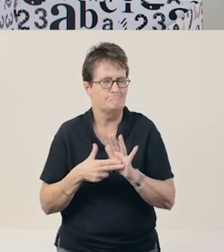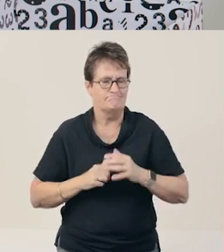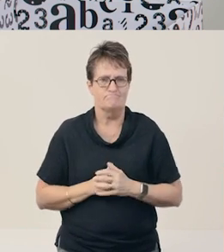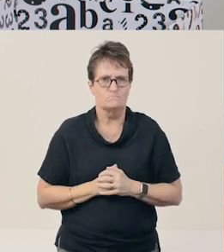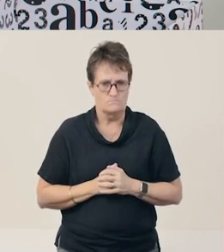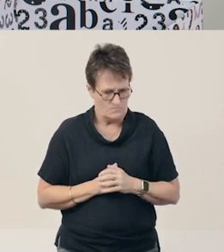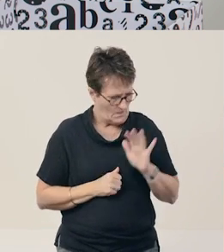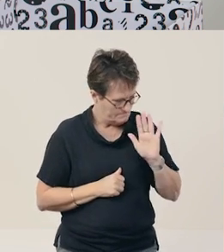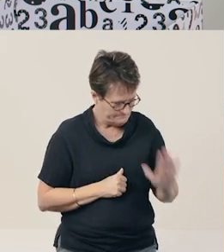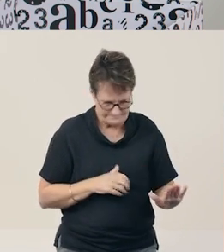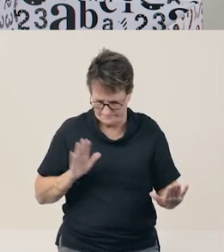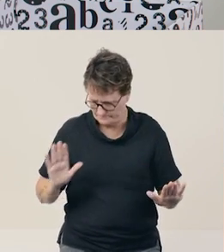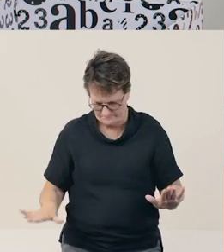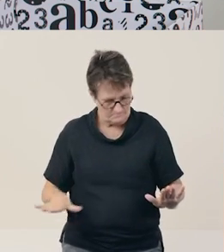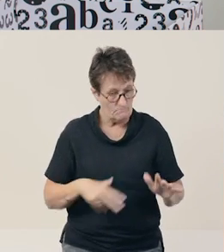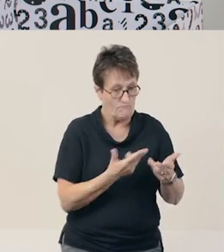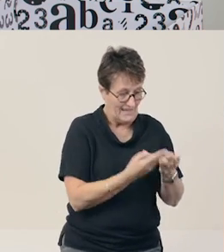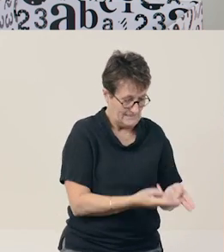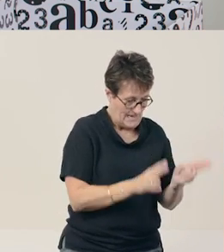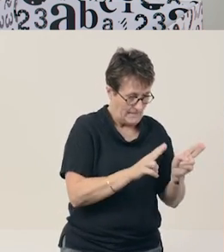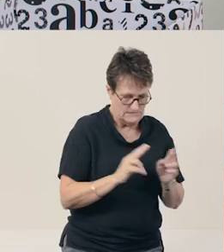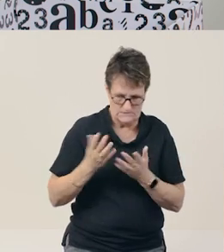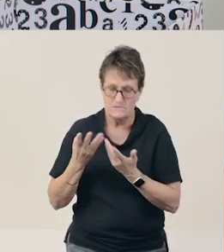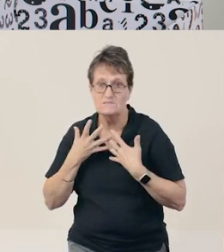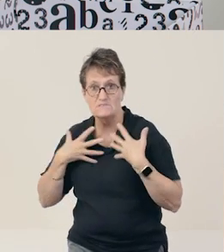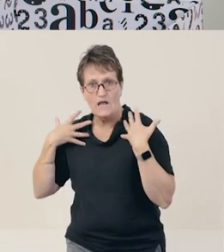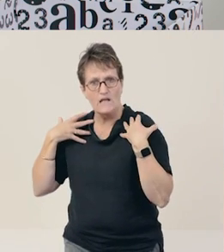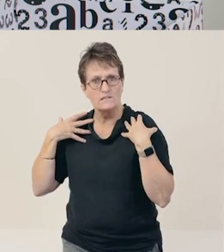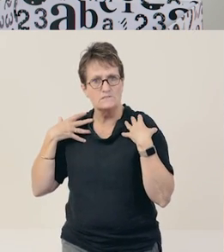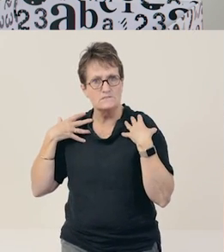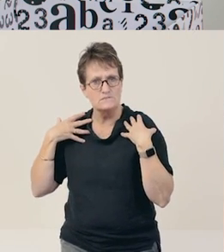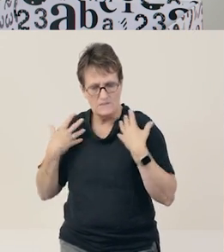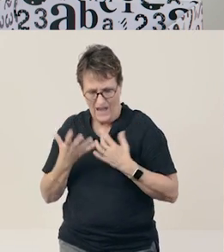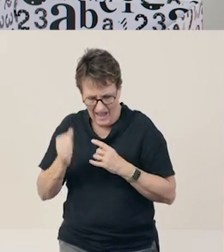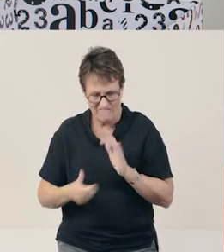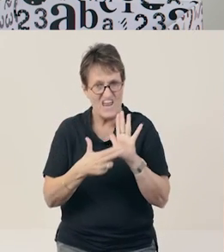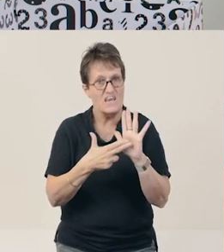The two words ‘nest’ and ‘necklace’ start with the ‘nnn’ sound.